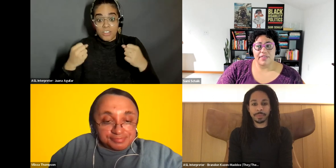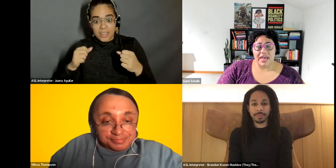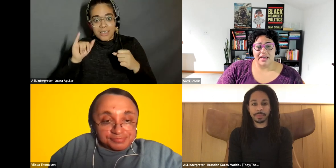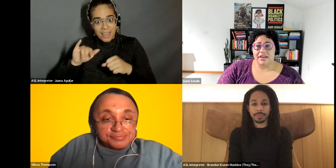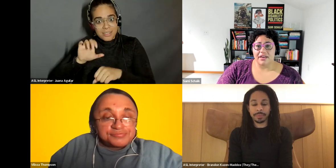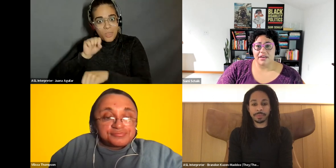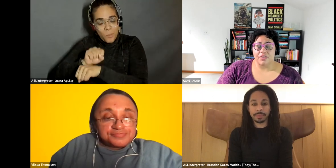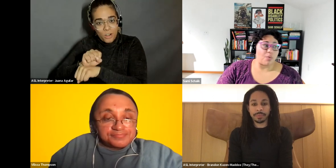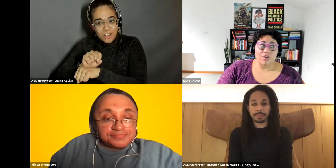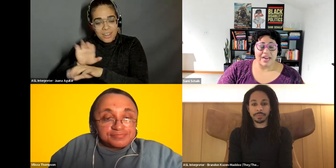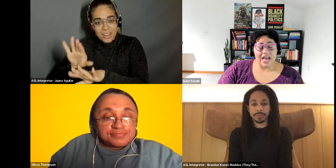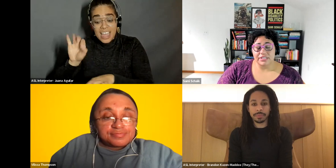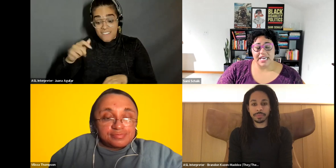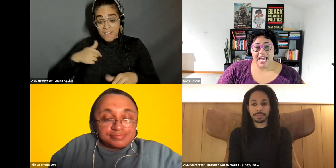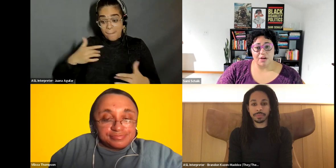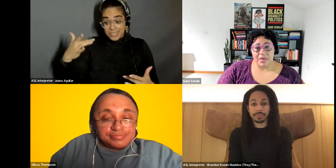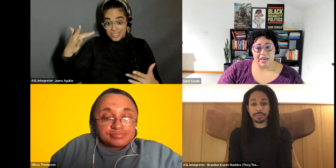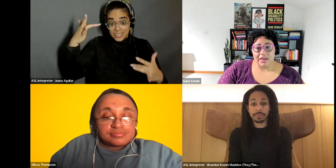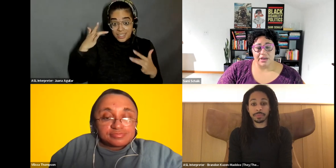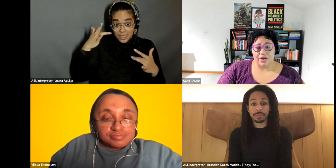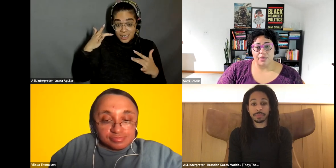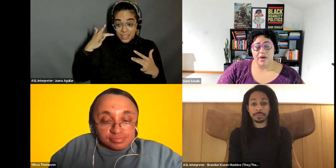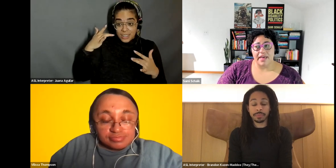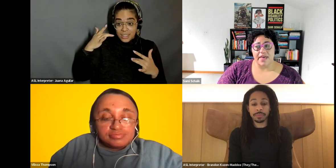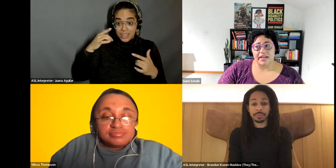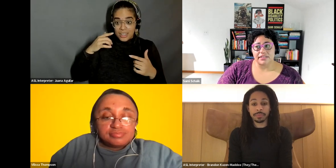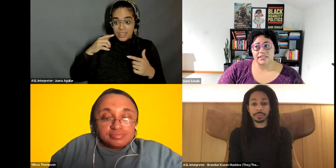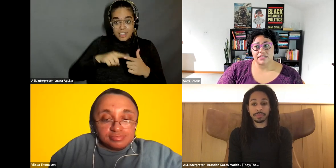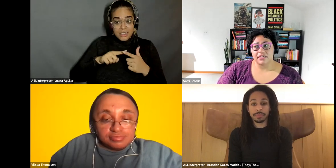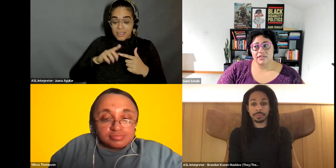Sami Schalk: then the work right now to take care of me, you know, and that's